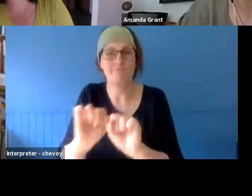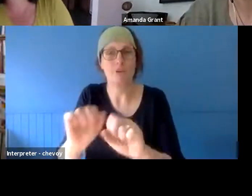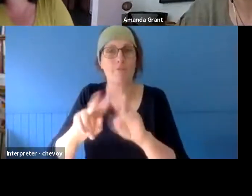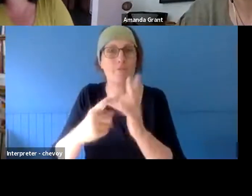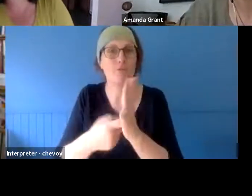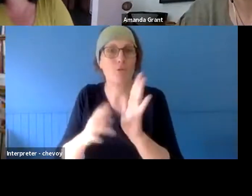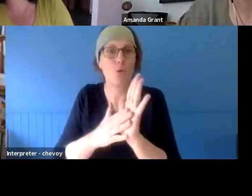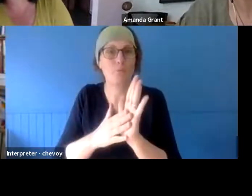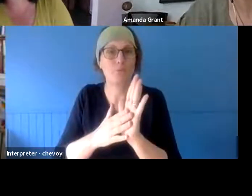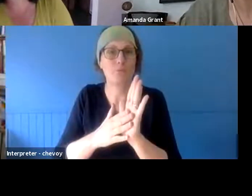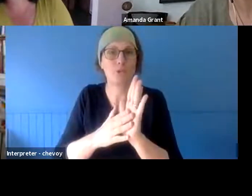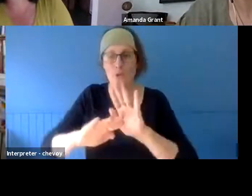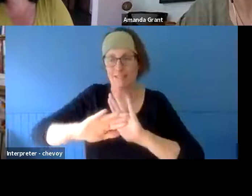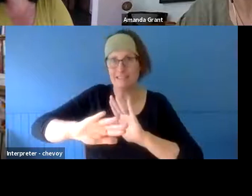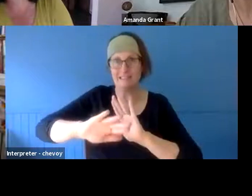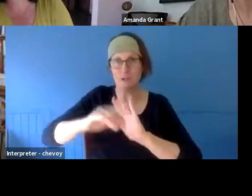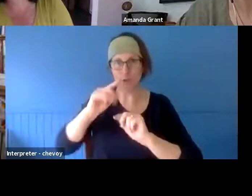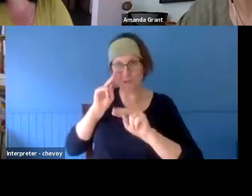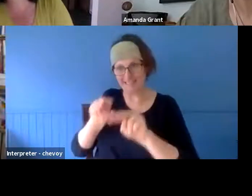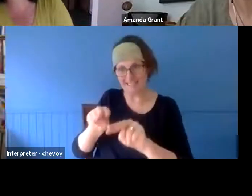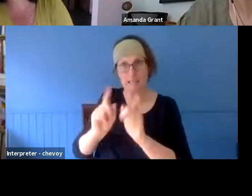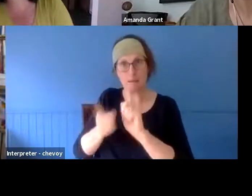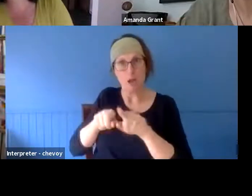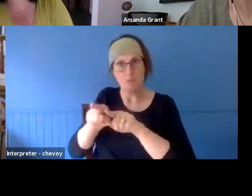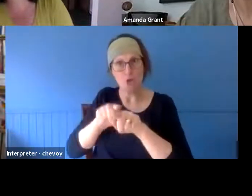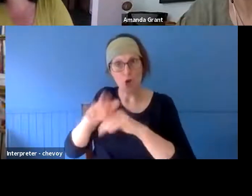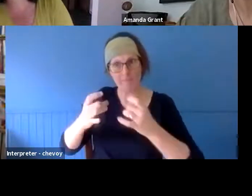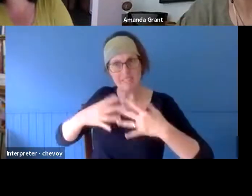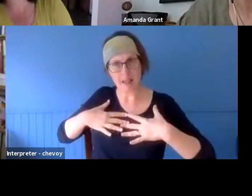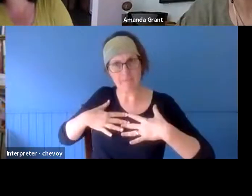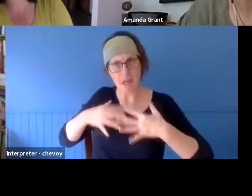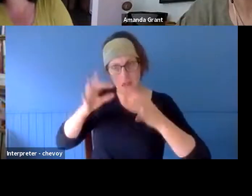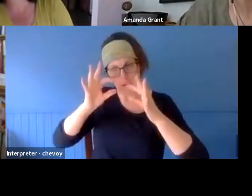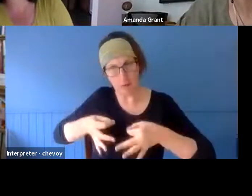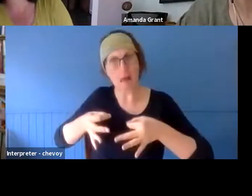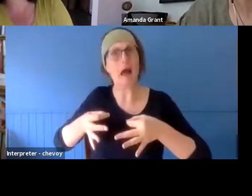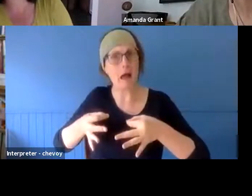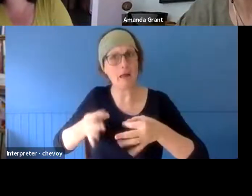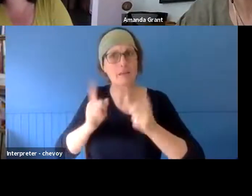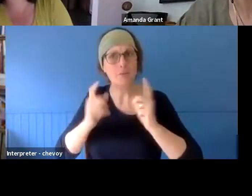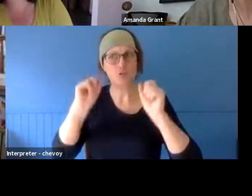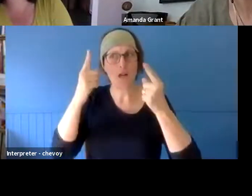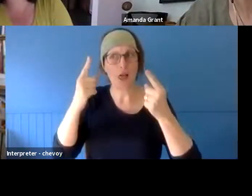Sometimes you learn something about yourself. Sometimes you understand something about what you're struggling with. Sometimes you understand that you are struggling with something. Or sometimes you